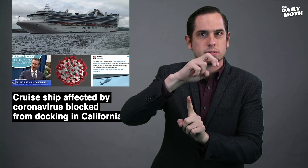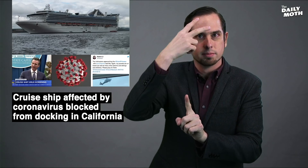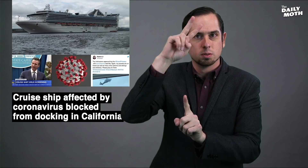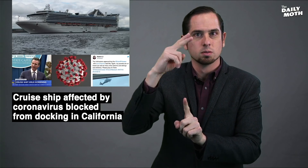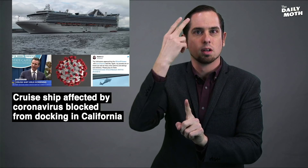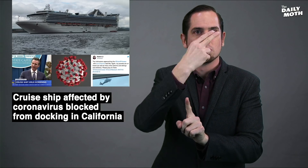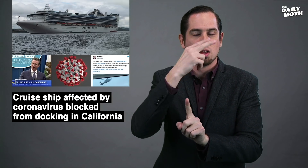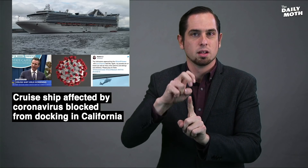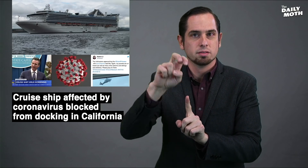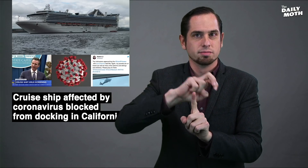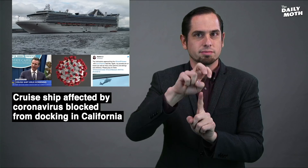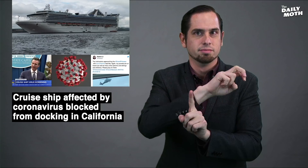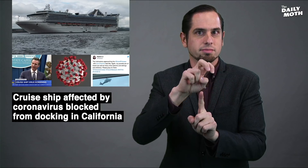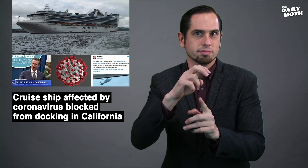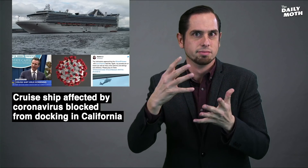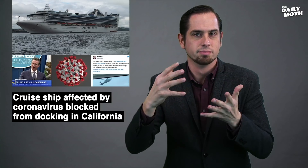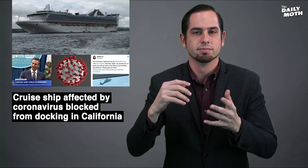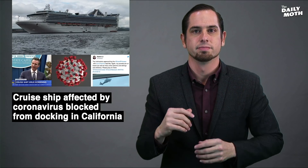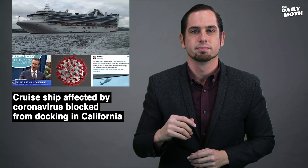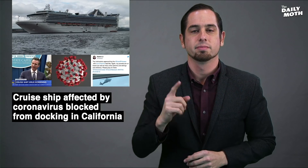Mexico and Hawaii.